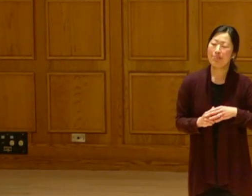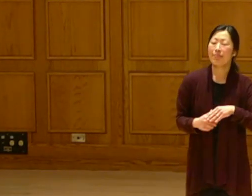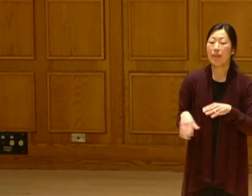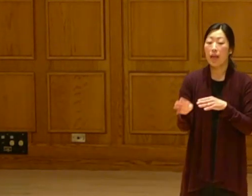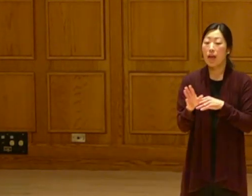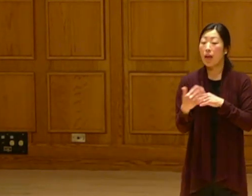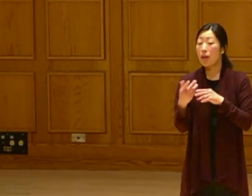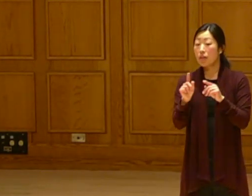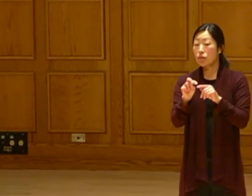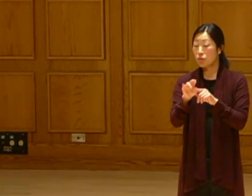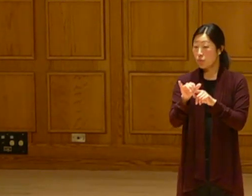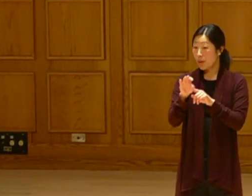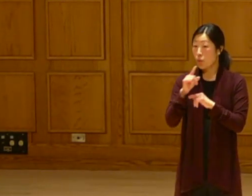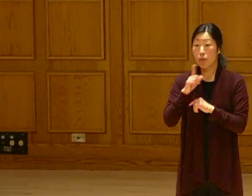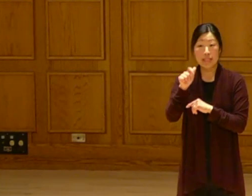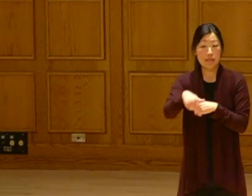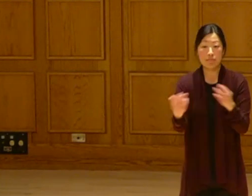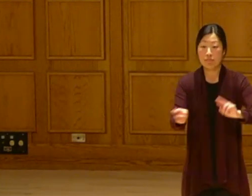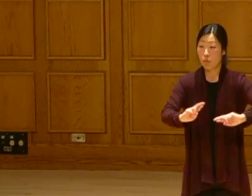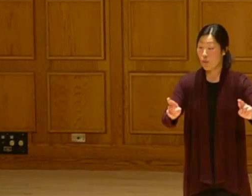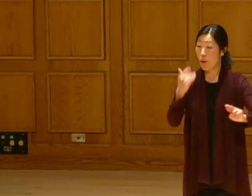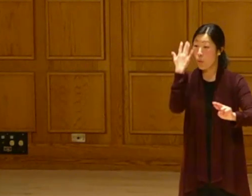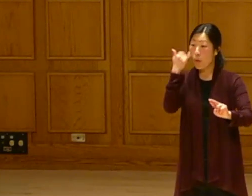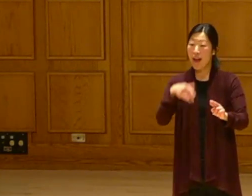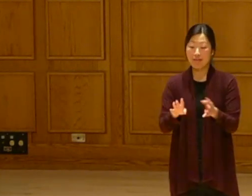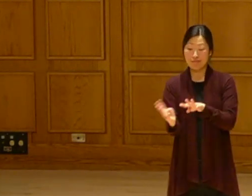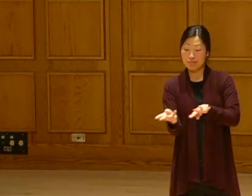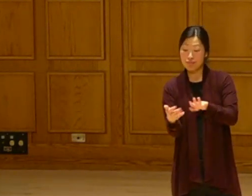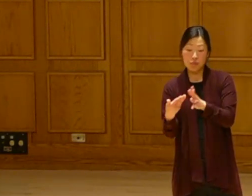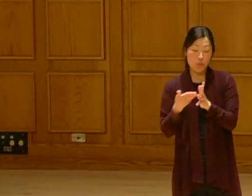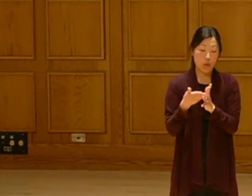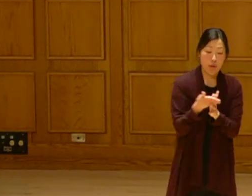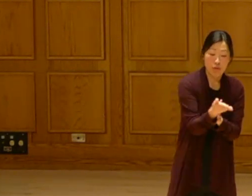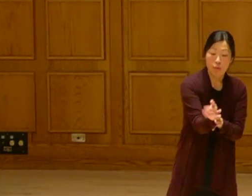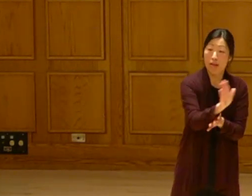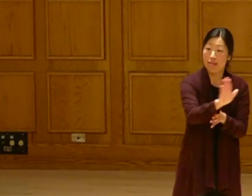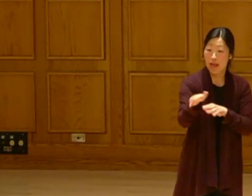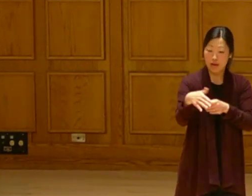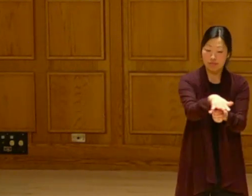Tribe need to be up on the stuff. These lines are going to be going through their territory.